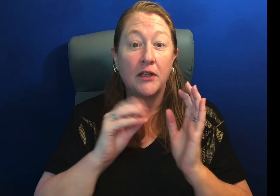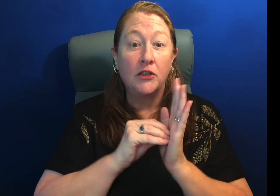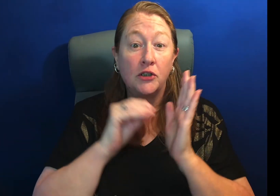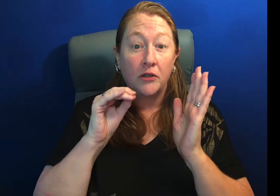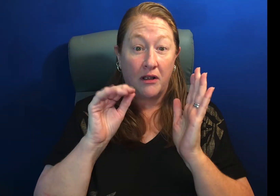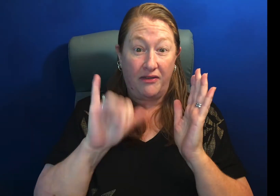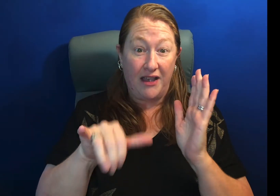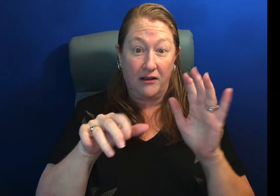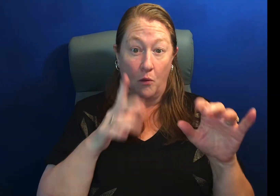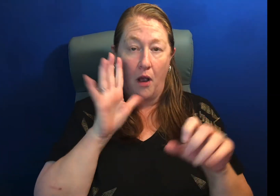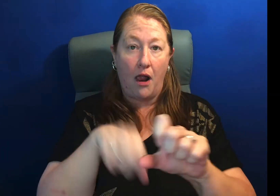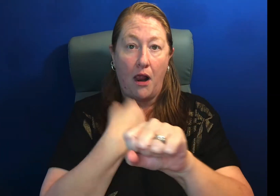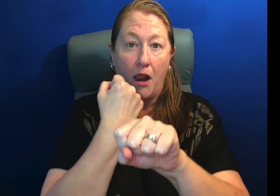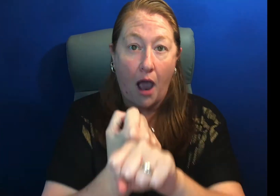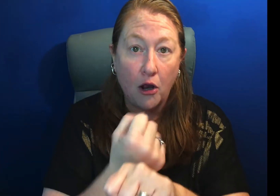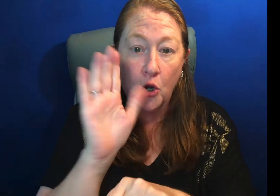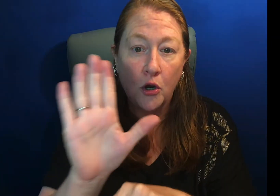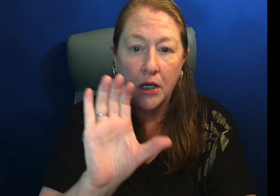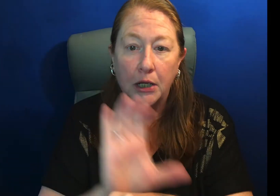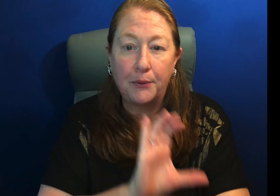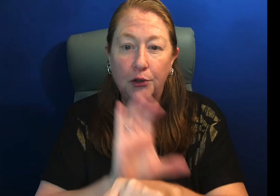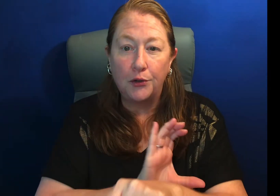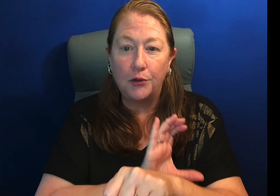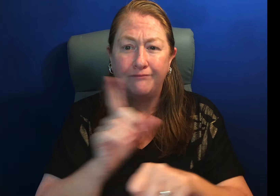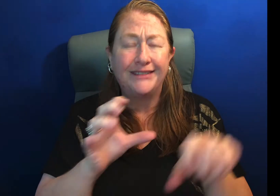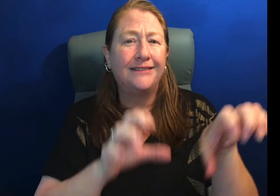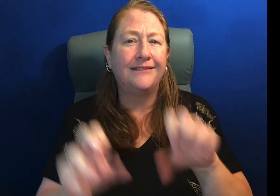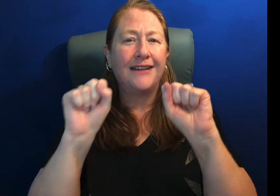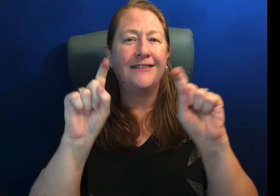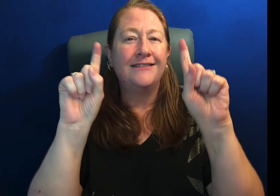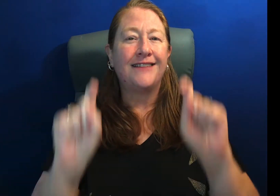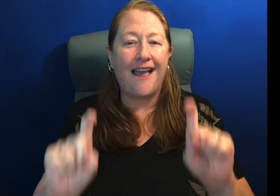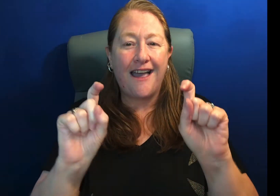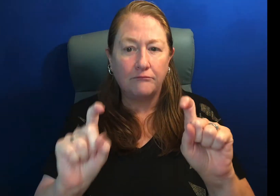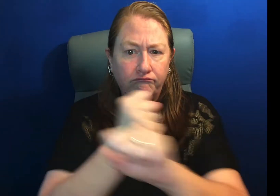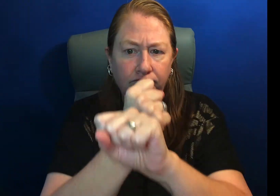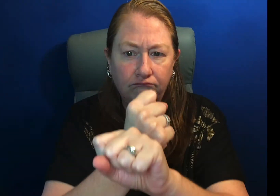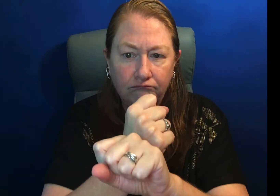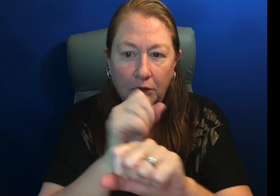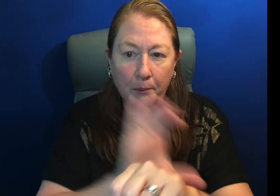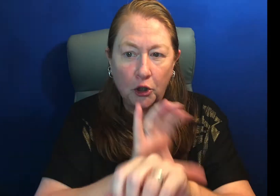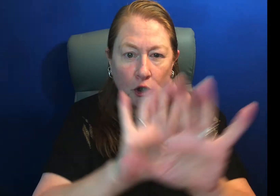which locks down the computer on which they are taking the test